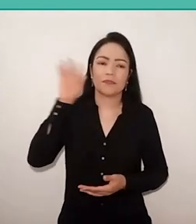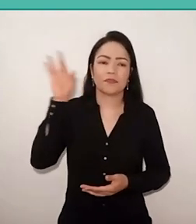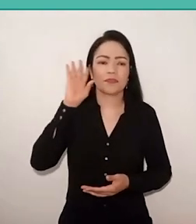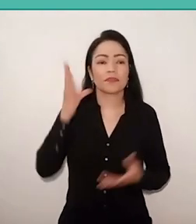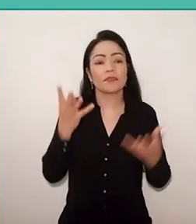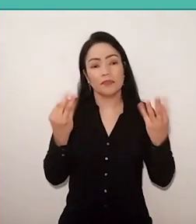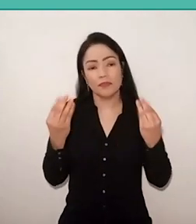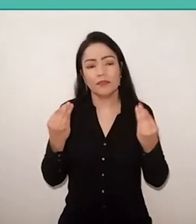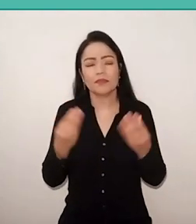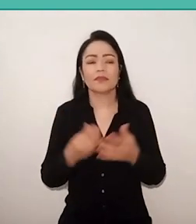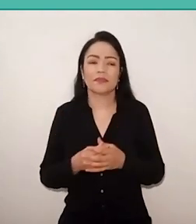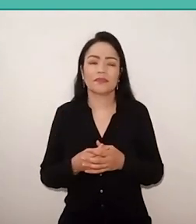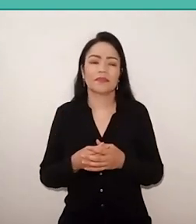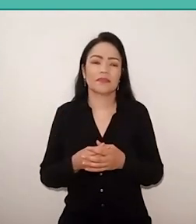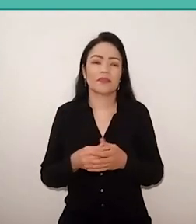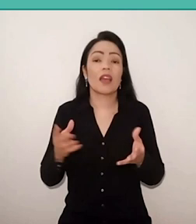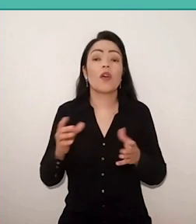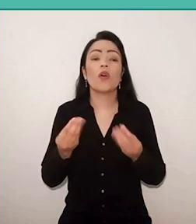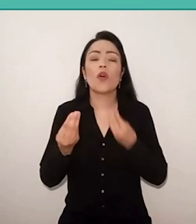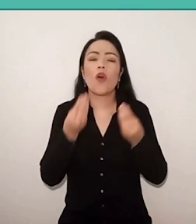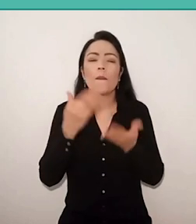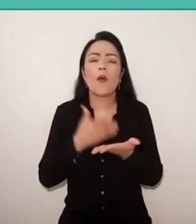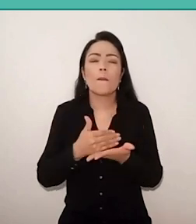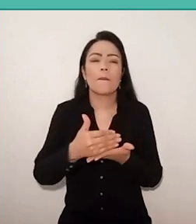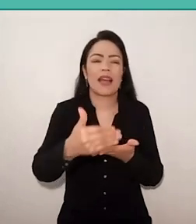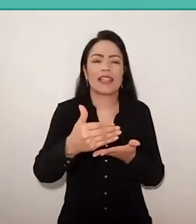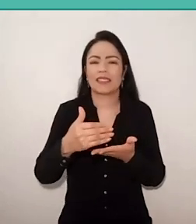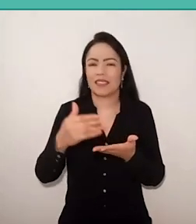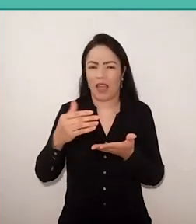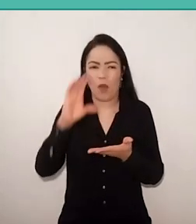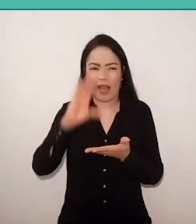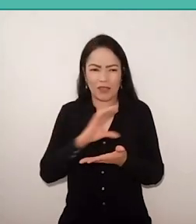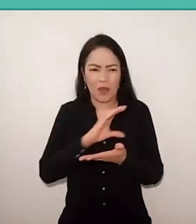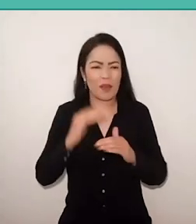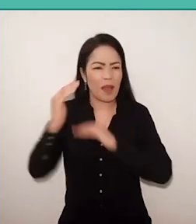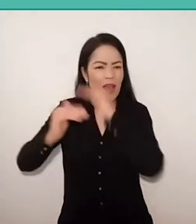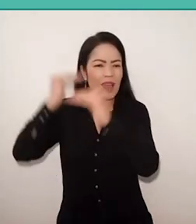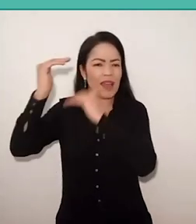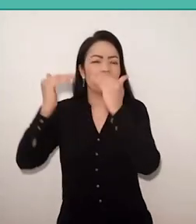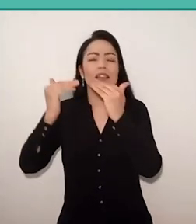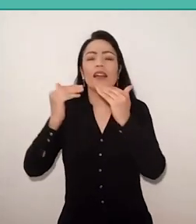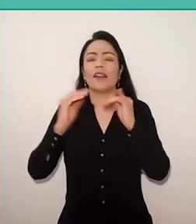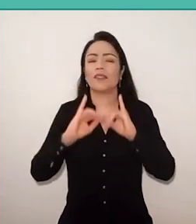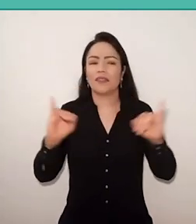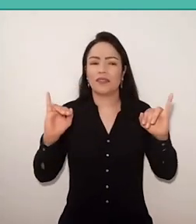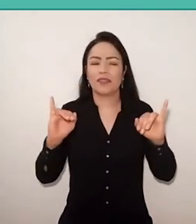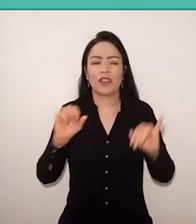that formation of progressive Christianity, which mentioned Sergio, in the first step of life of Paulo Freire.